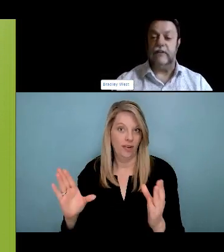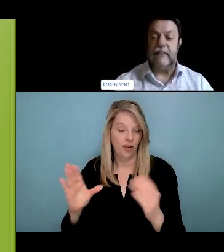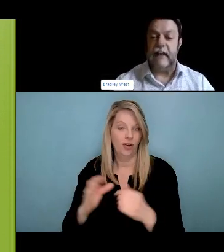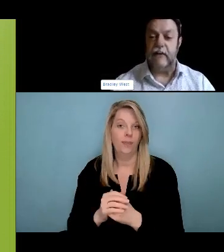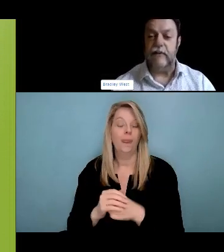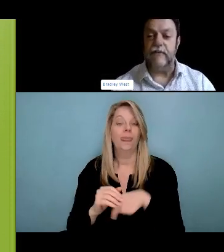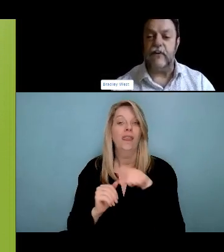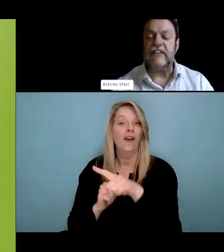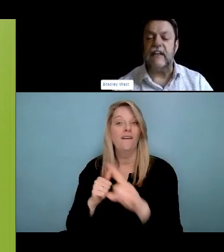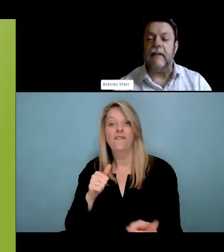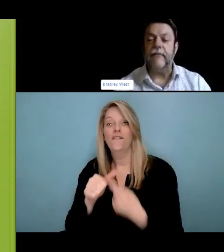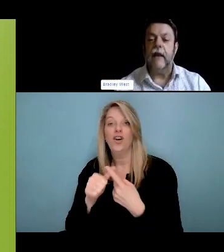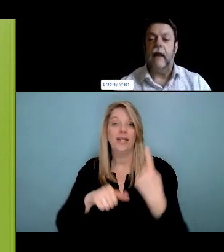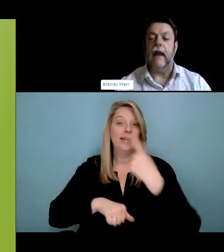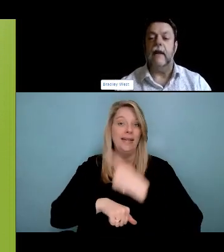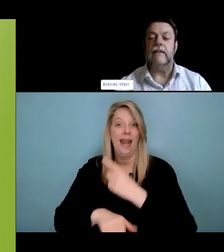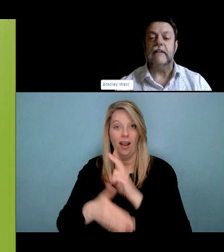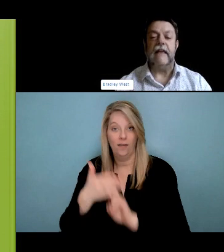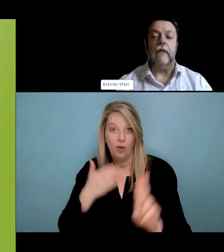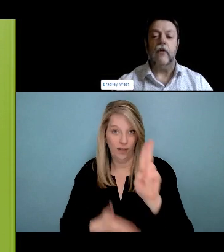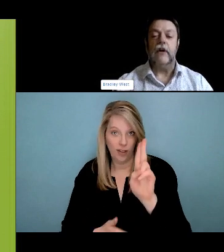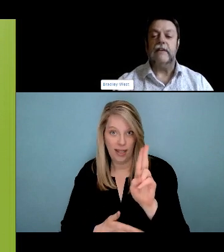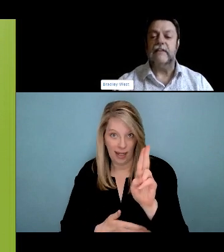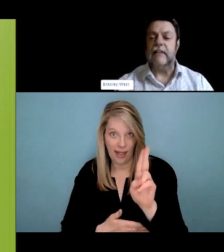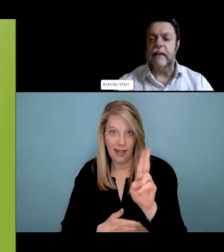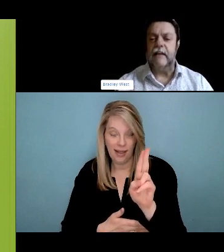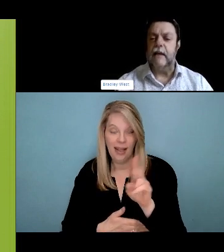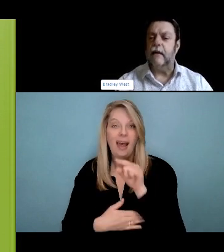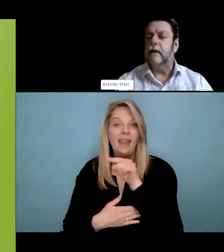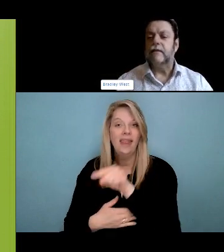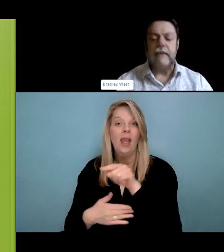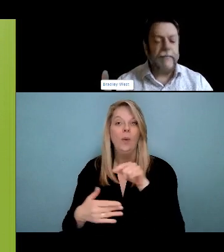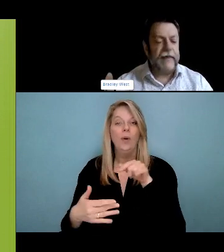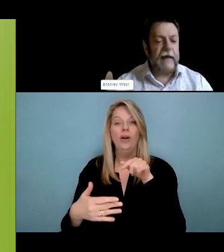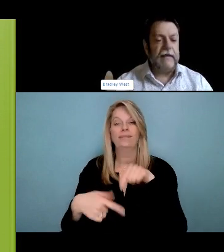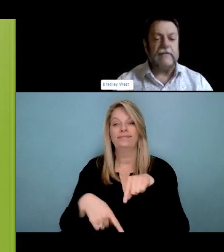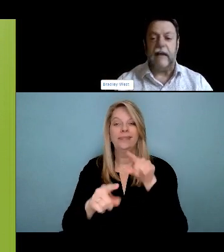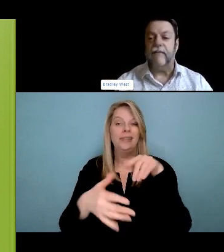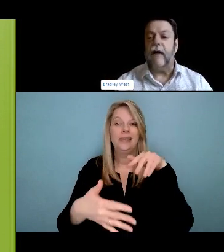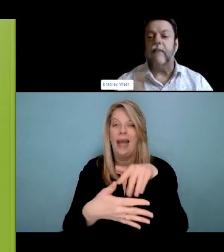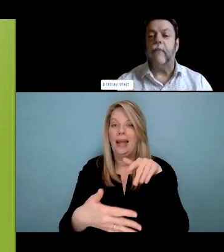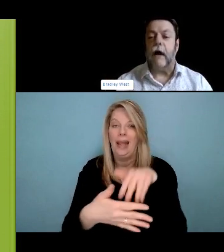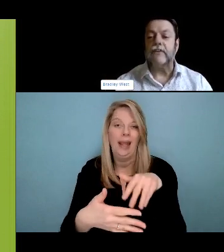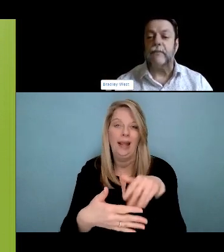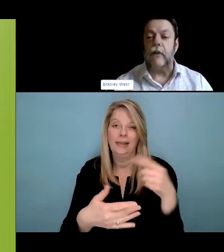There was a whole community. Of us who work together and established that there was a